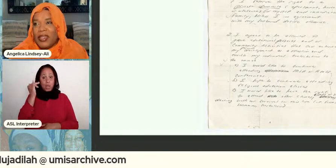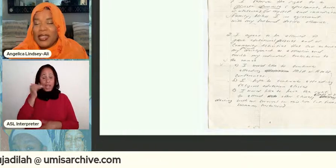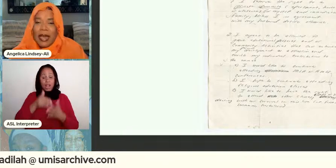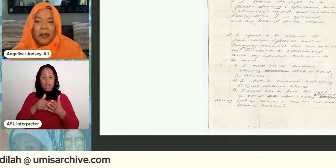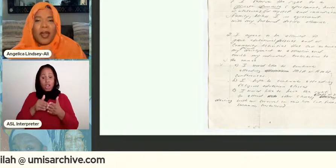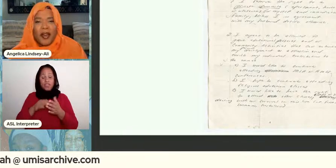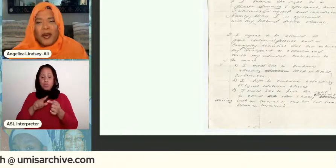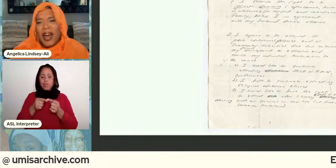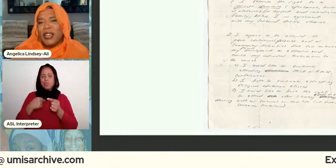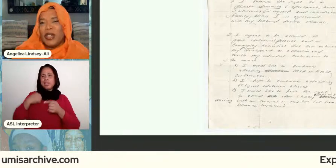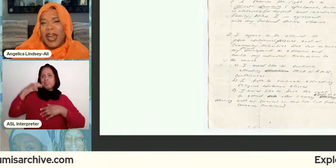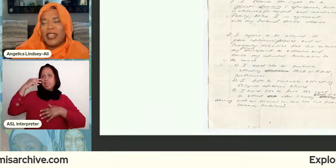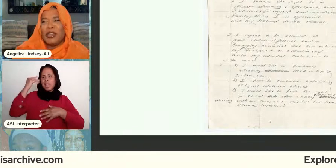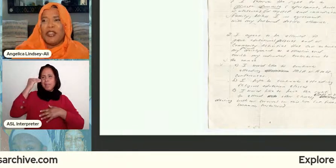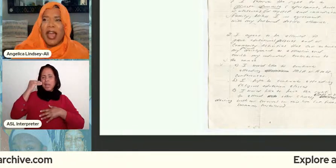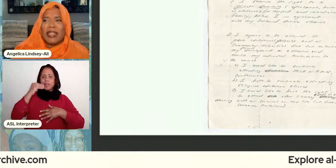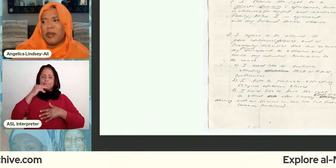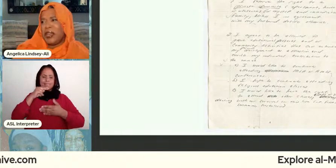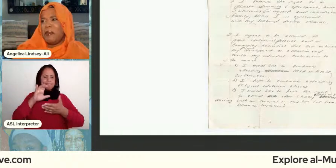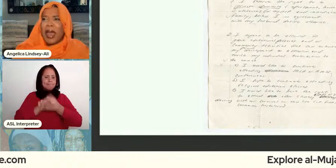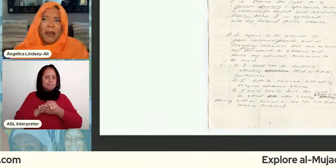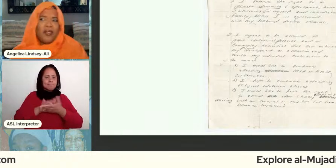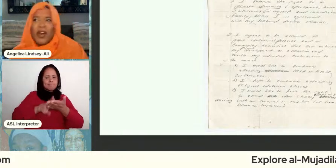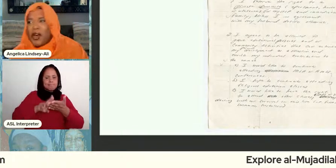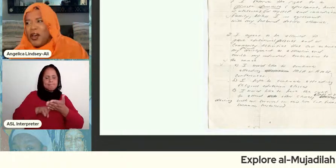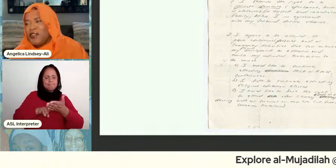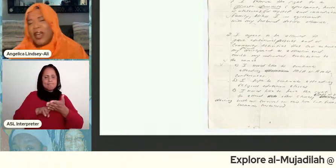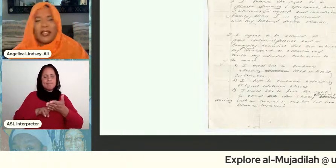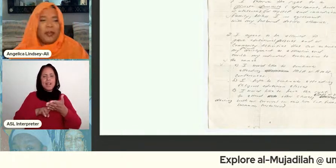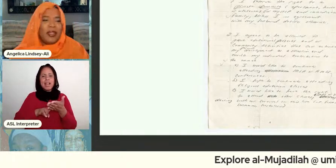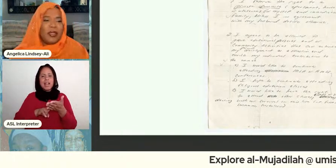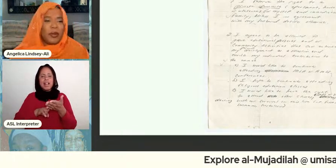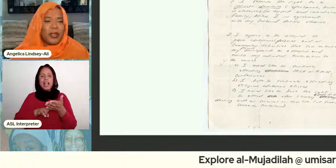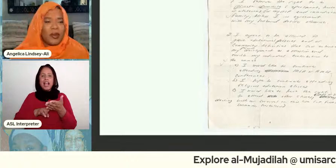things like marital contracts you know there has to be an imam involved there has to be this person